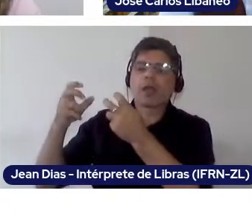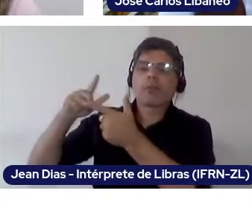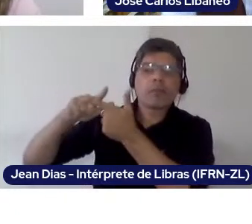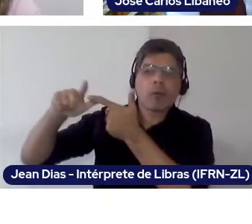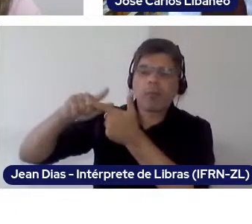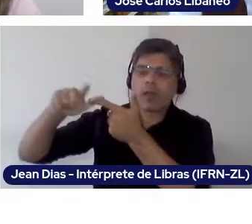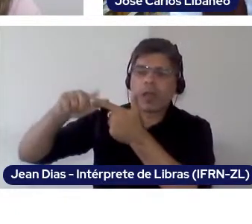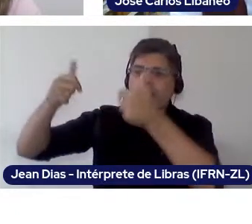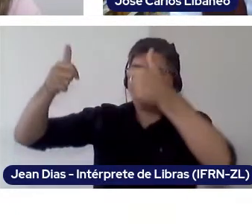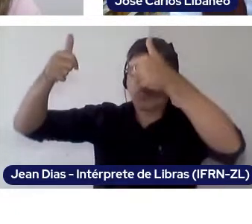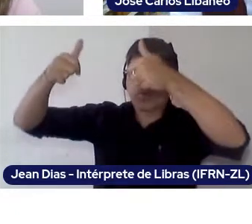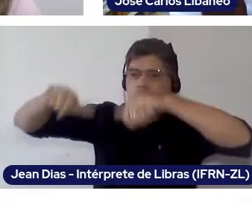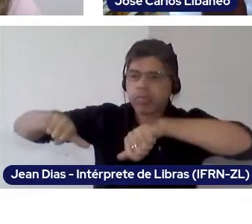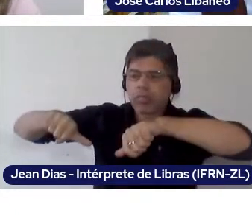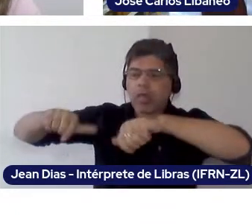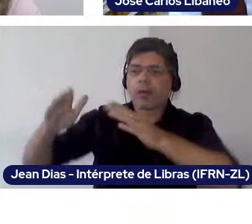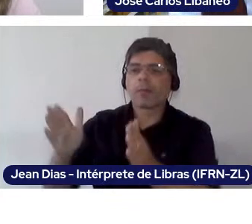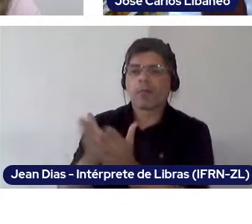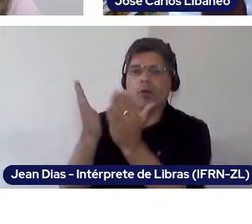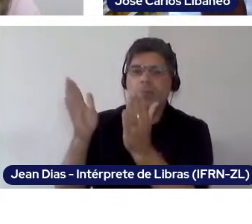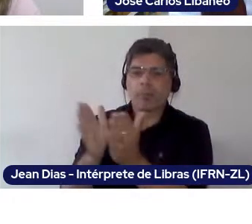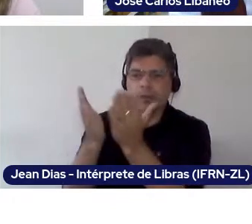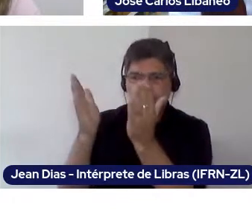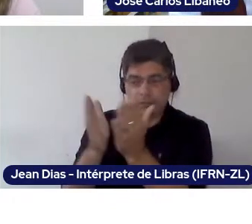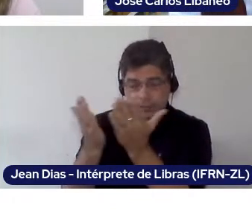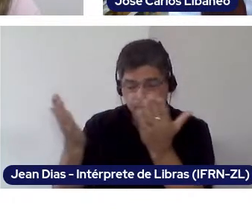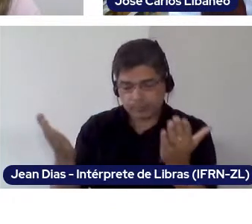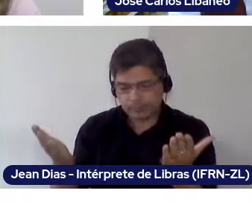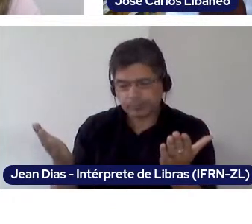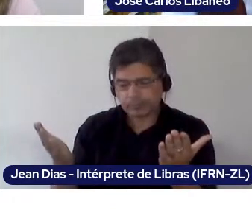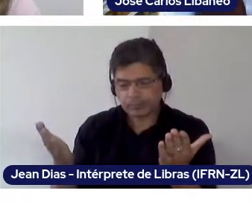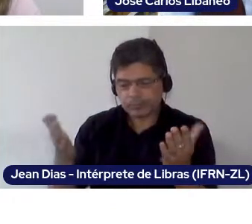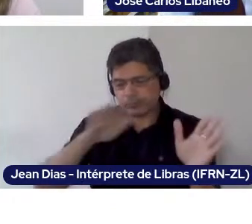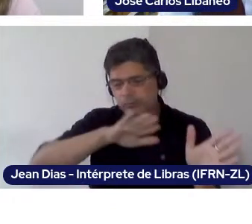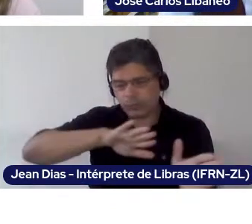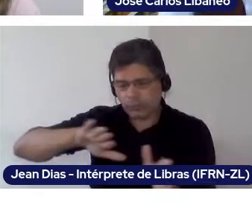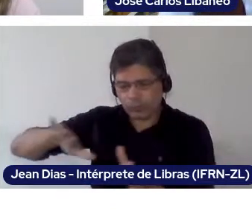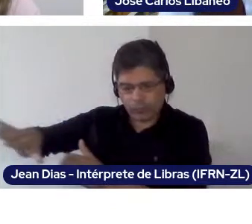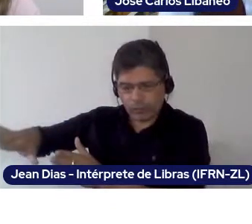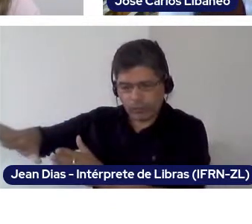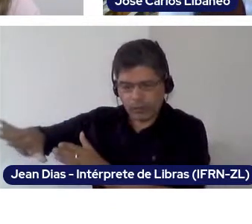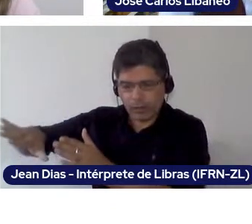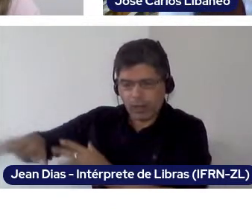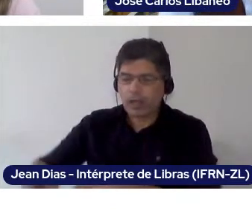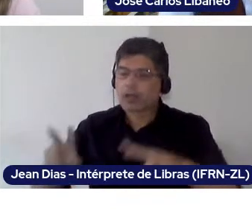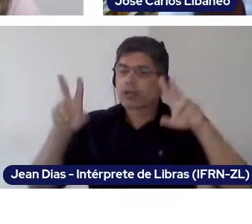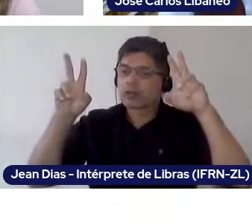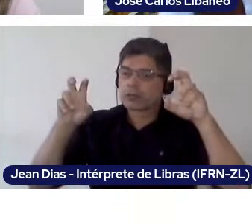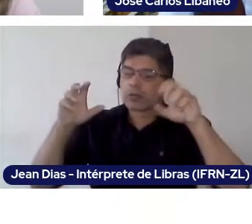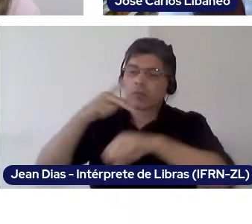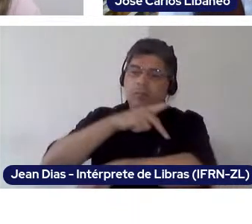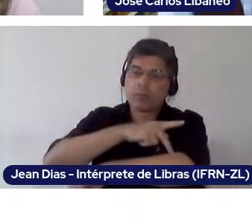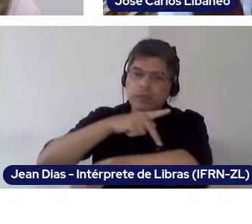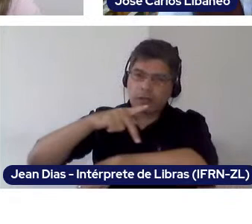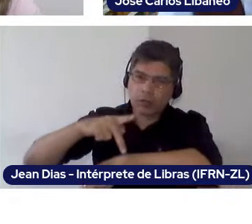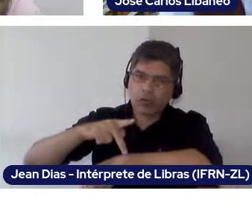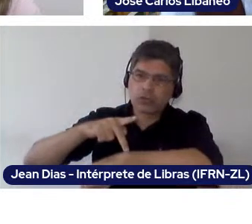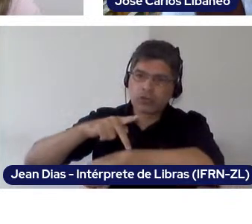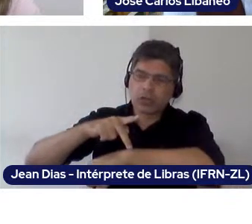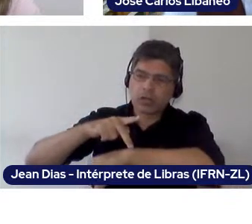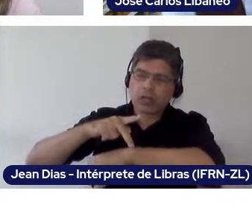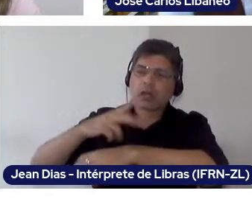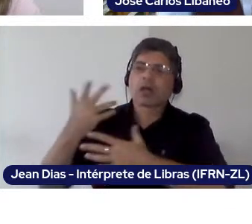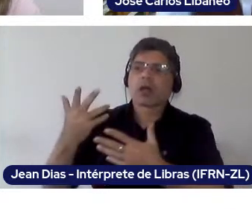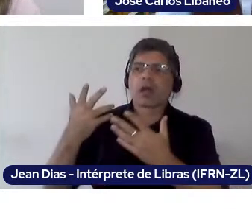Regarding the pedagogical matter related to the effects of the pandemic, I have a propposition that is radical, in the Freirian way (Paulo Freire),